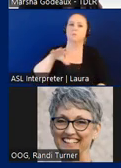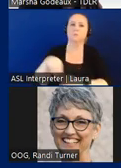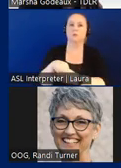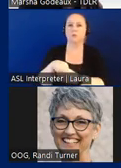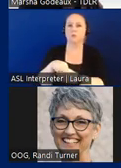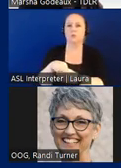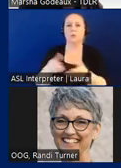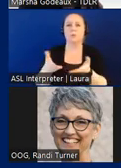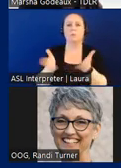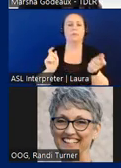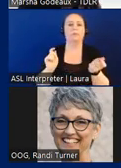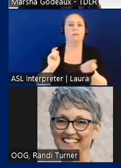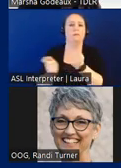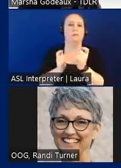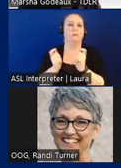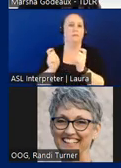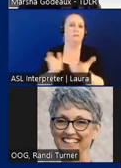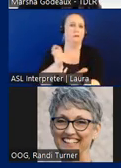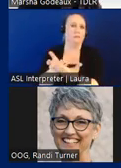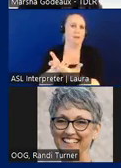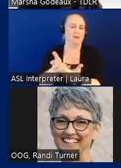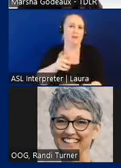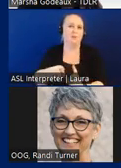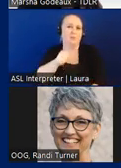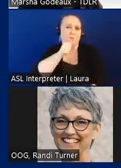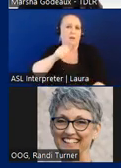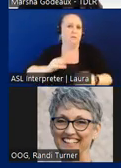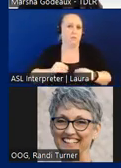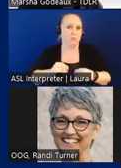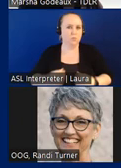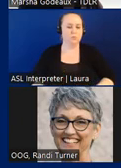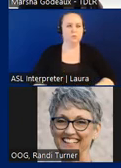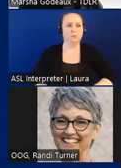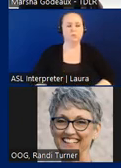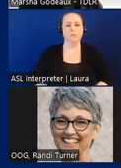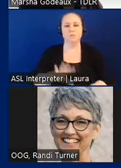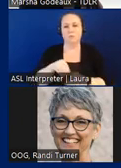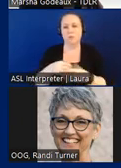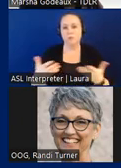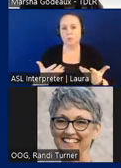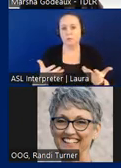accommodation. These are privately owned, they include transient lodging so hotels